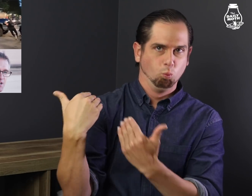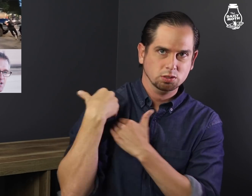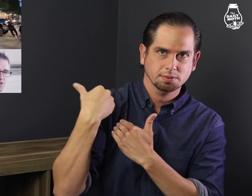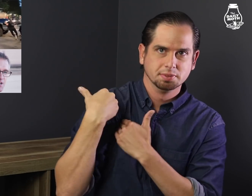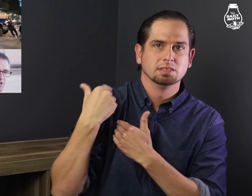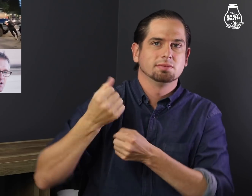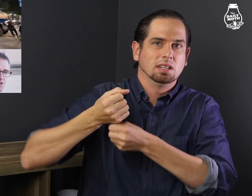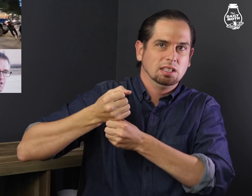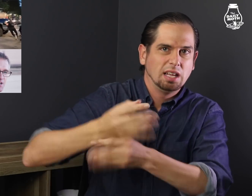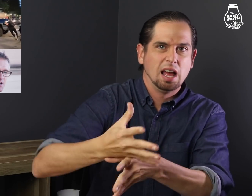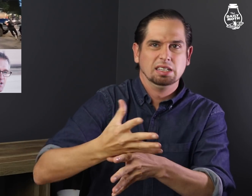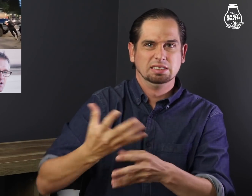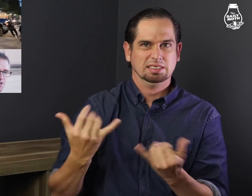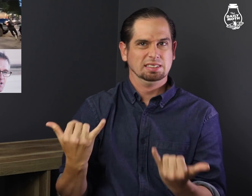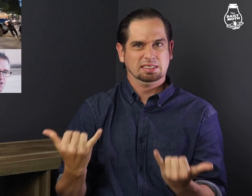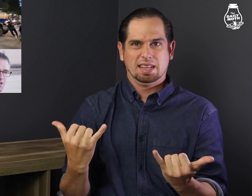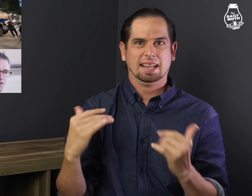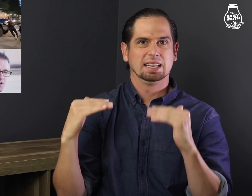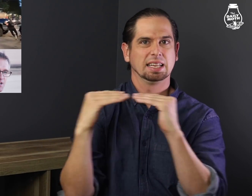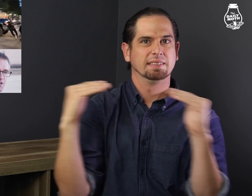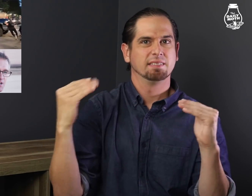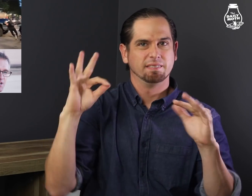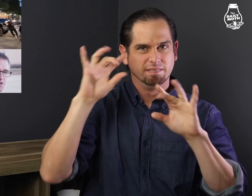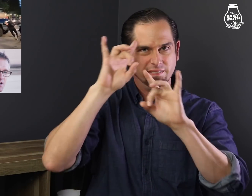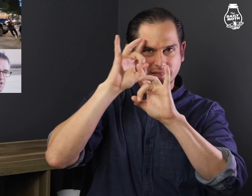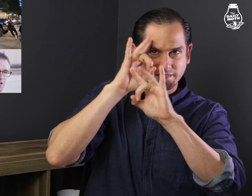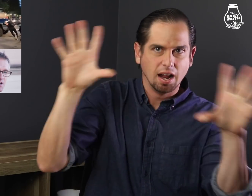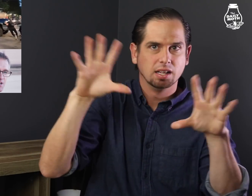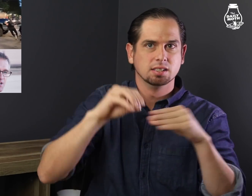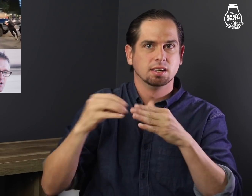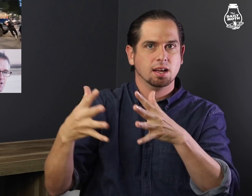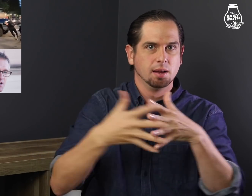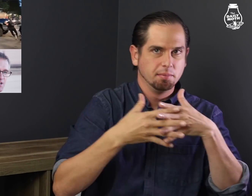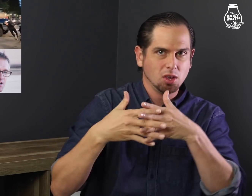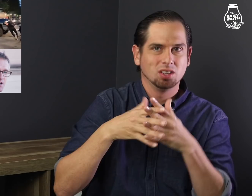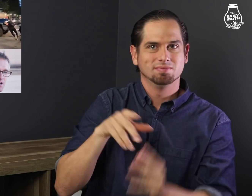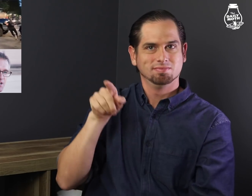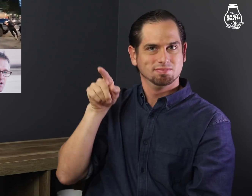responsible for causing the level of violence in America,